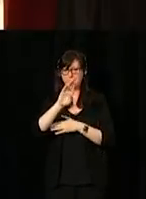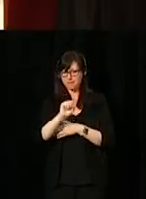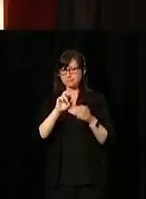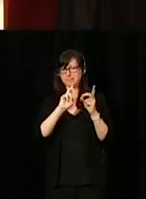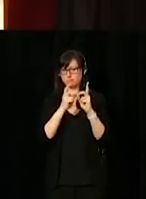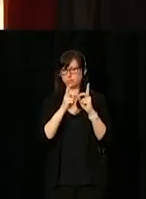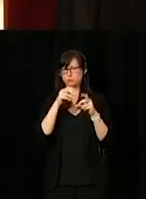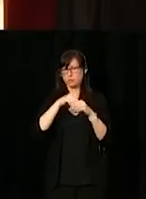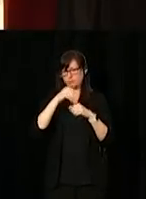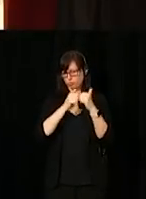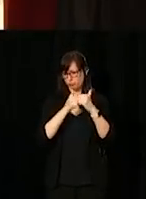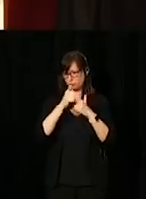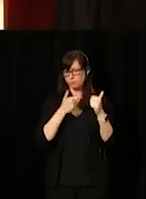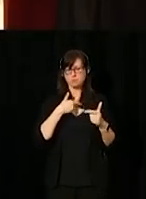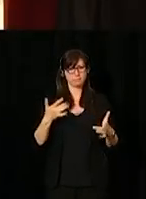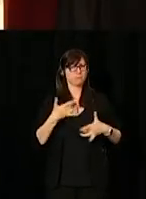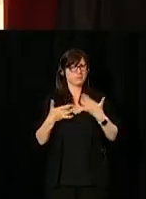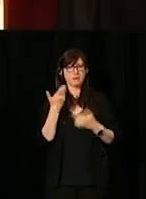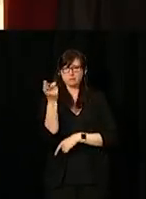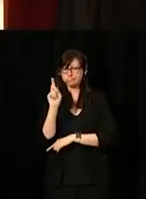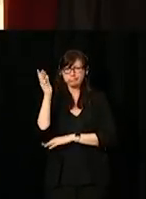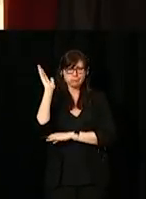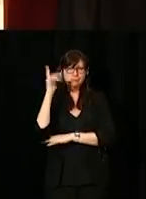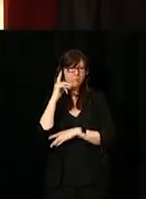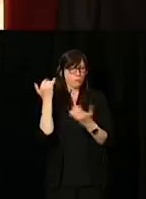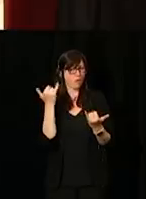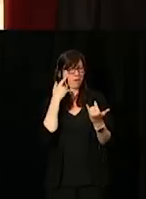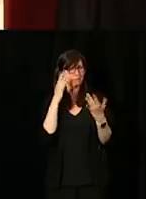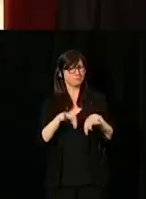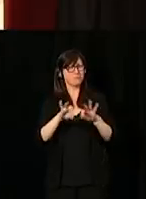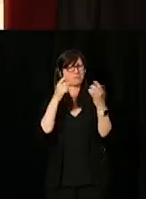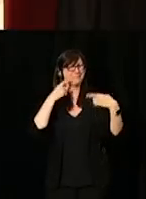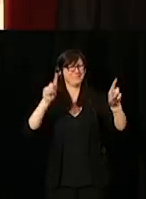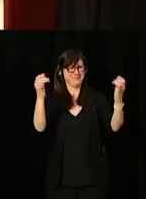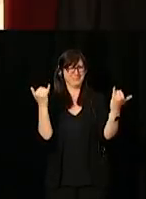I'm very pleased to be here for this important announcement today.